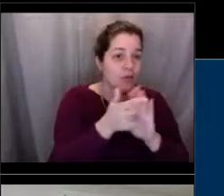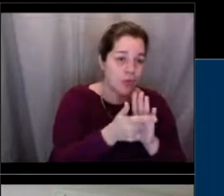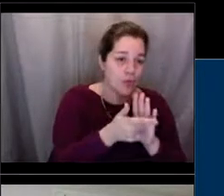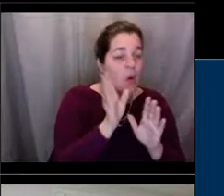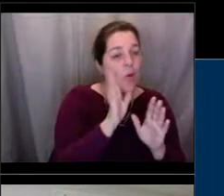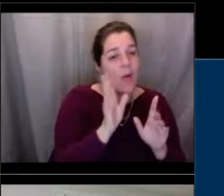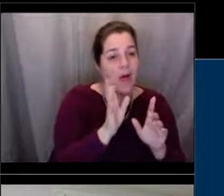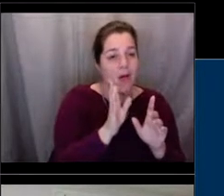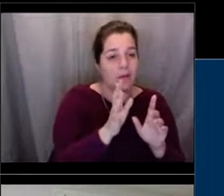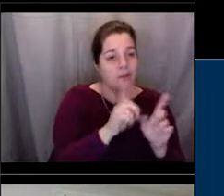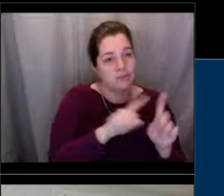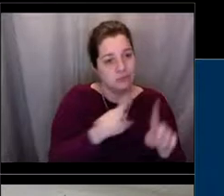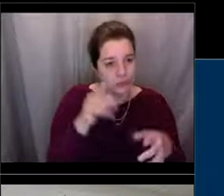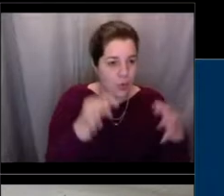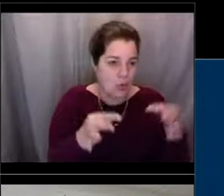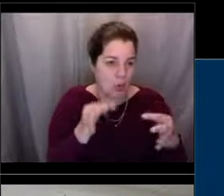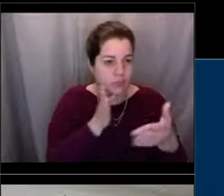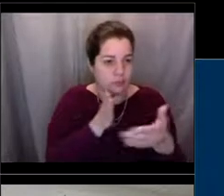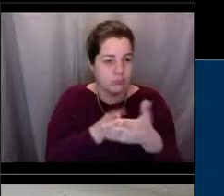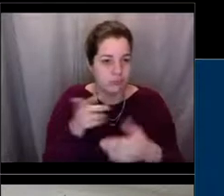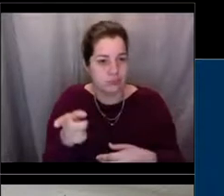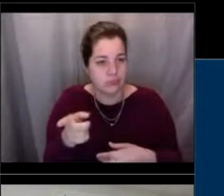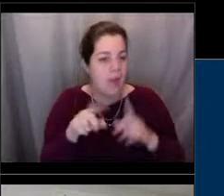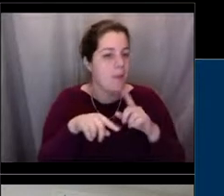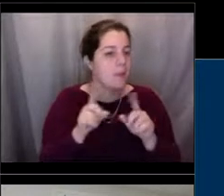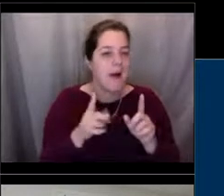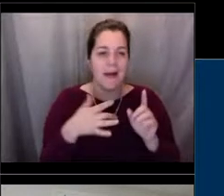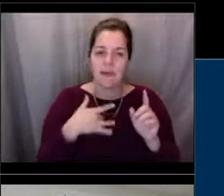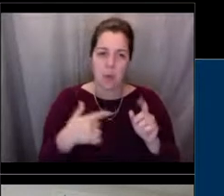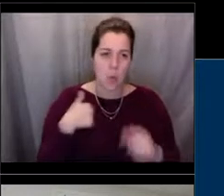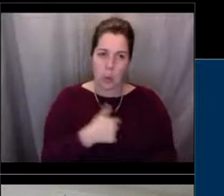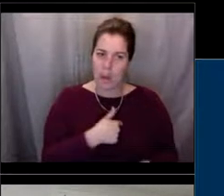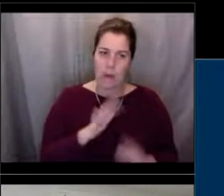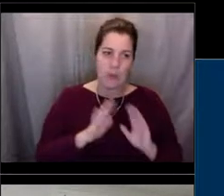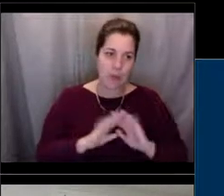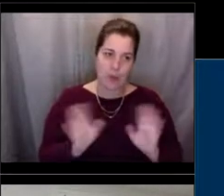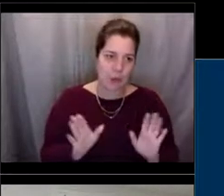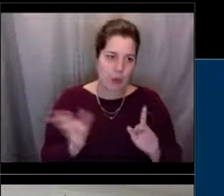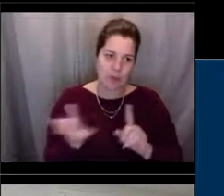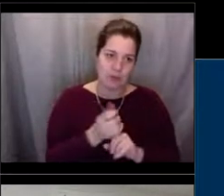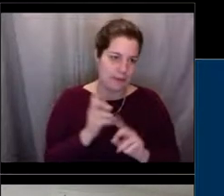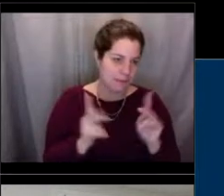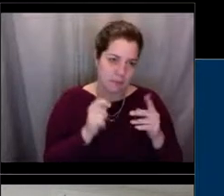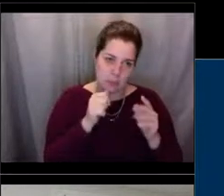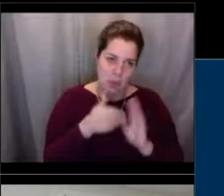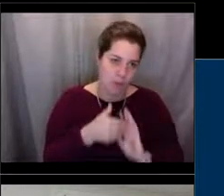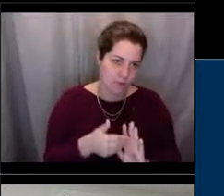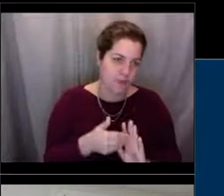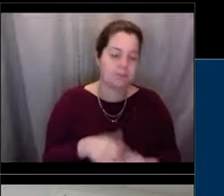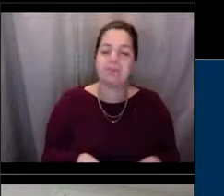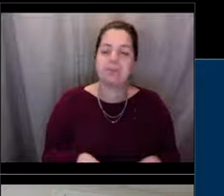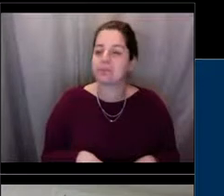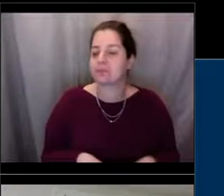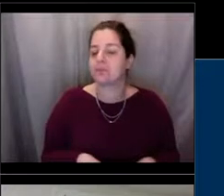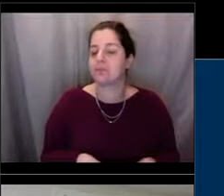[Lisa] And Mia was wondering, you know, you had mentioned that those two people that you were talking about in the Steller sea lion case got probation